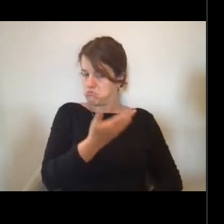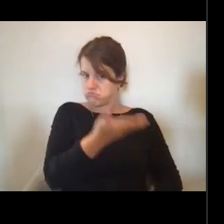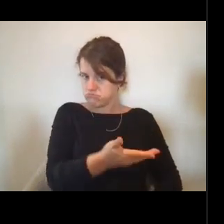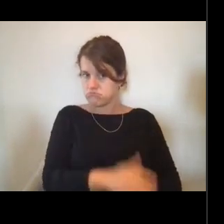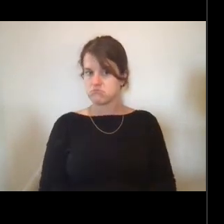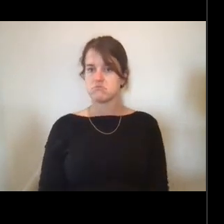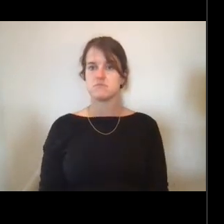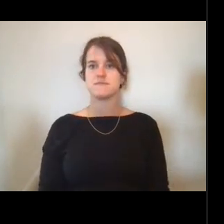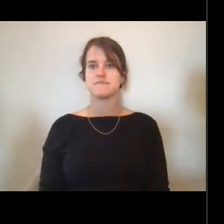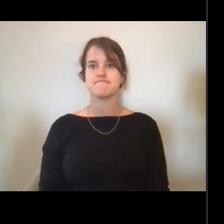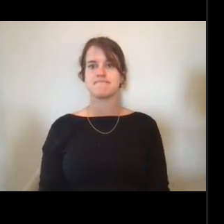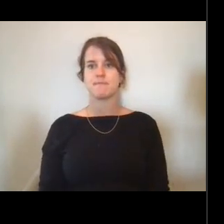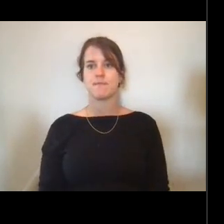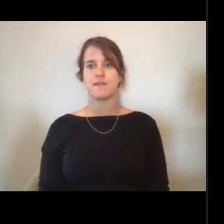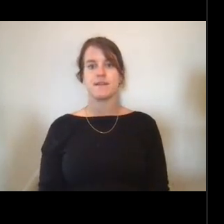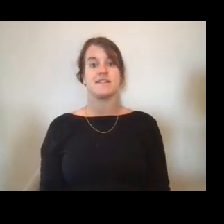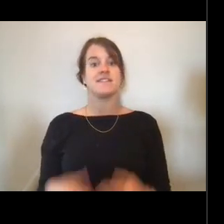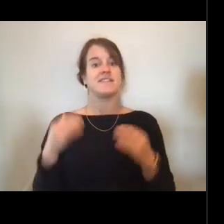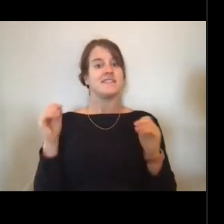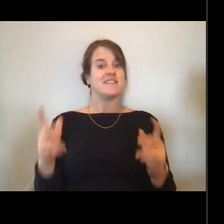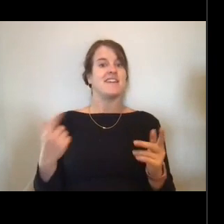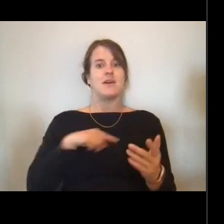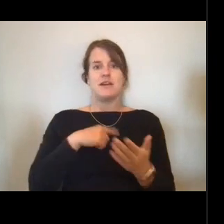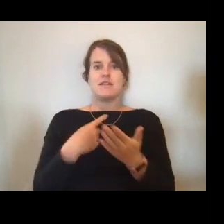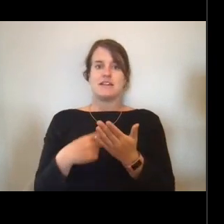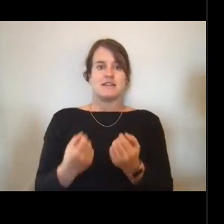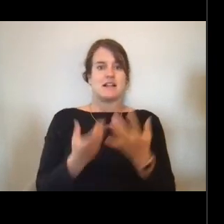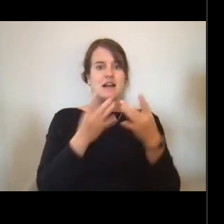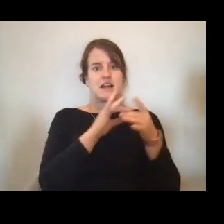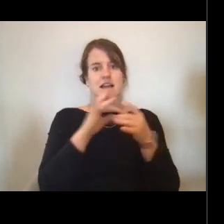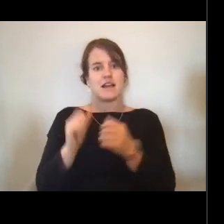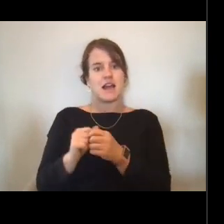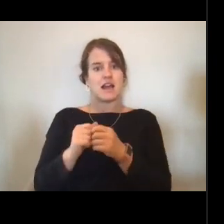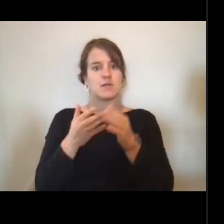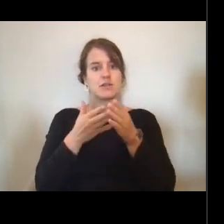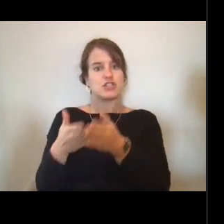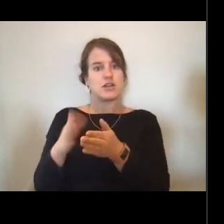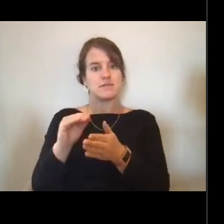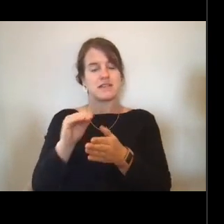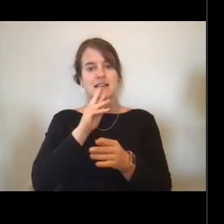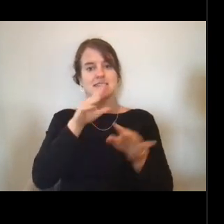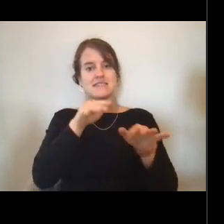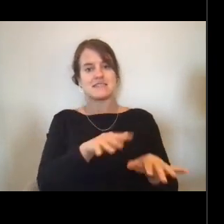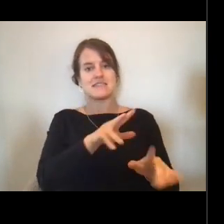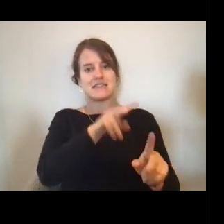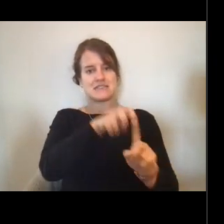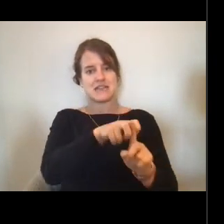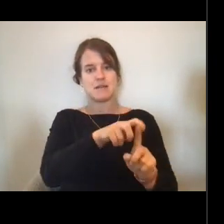Okay. So we've talked a lot about the ships and sea assignments. The other part of the NOAA Corps career path